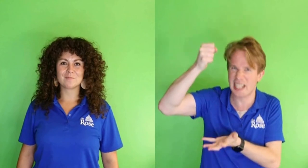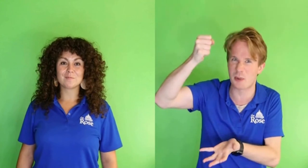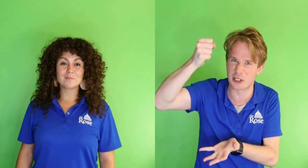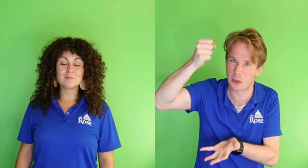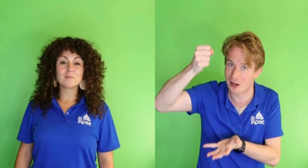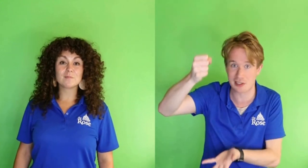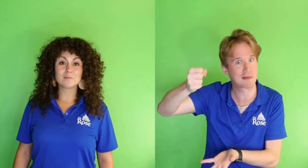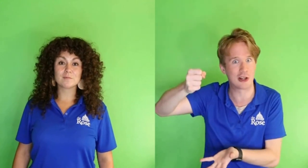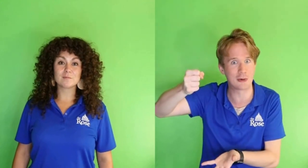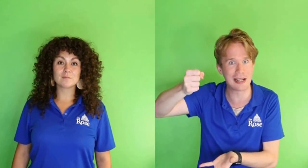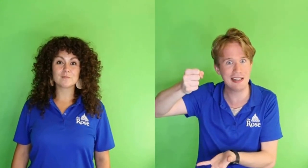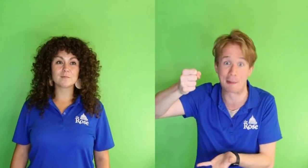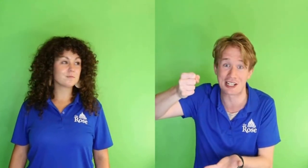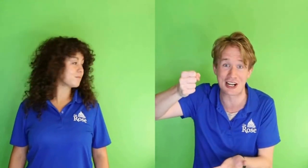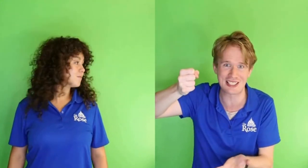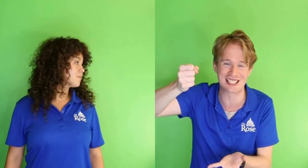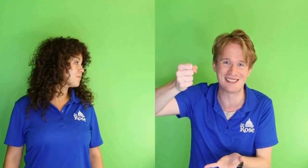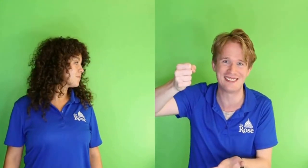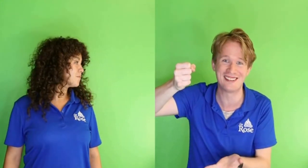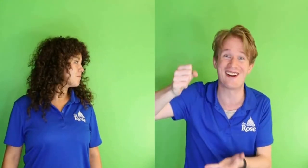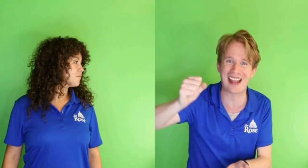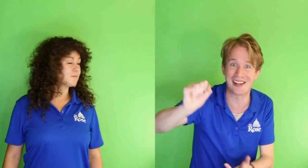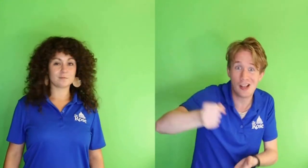Anywhere you want. Are you ready? I'm gonna toss it to you. Okay.